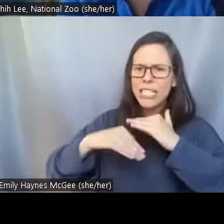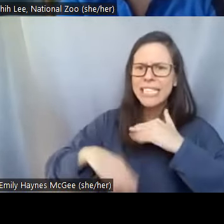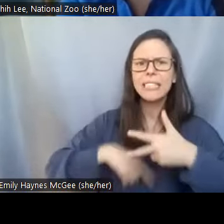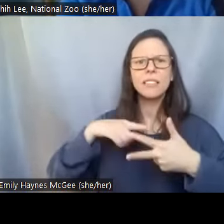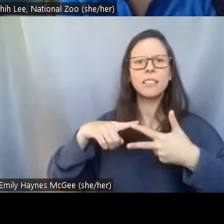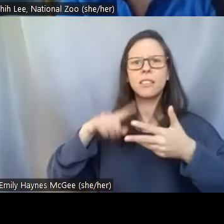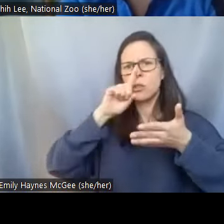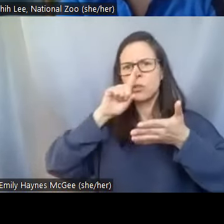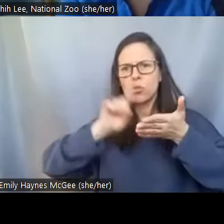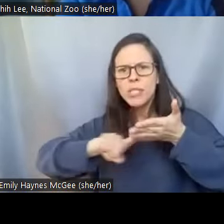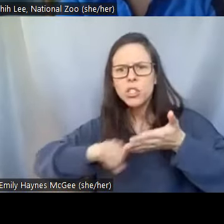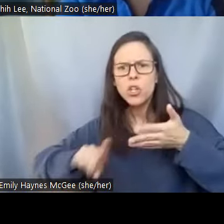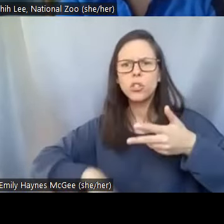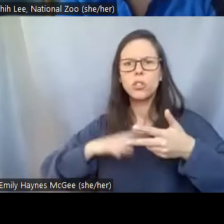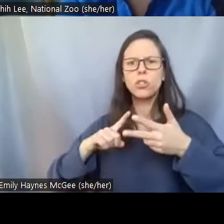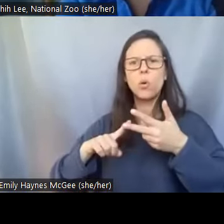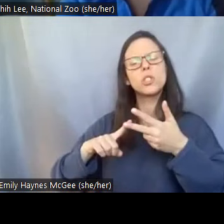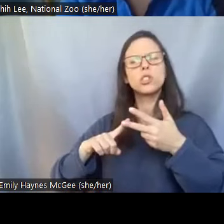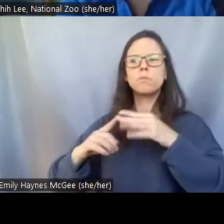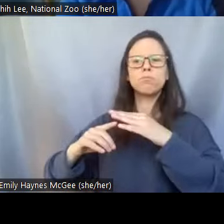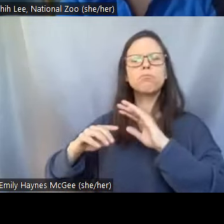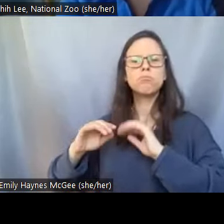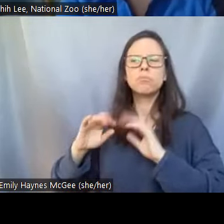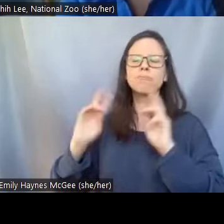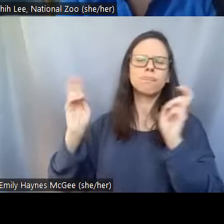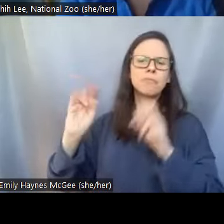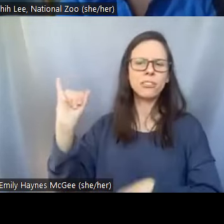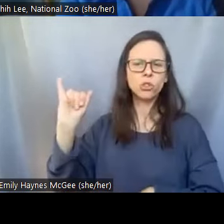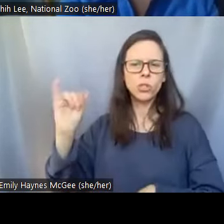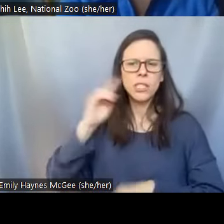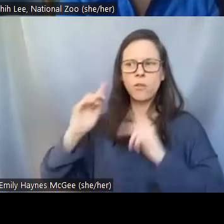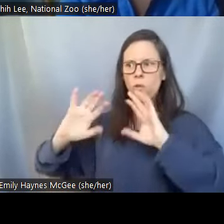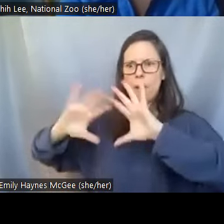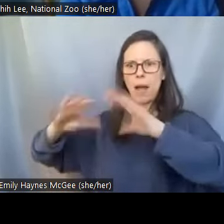that apply and if you have any other ideas about why these biobanks are important? Put it in the